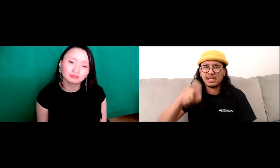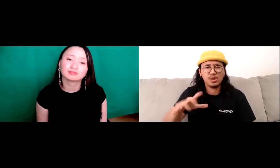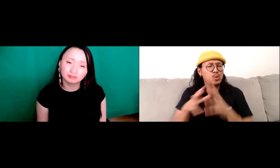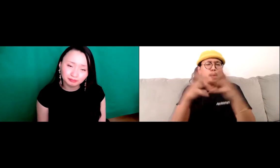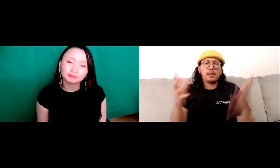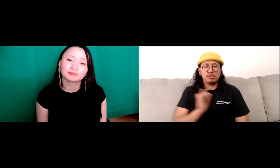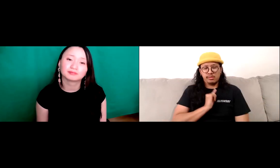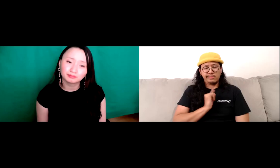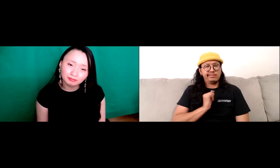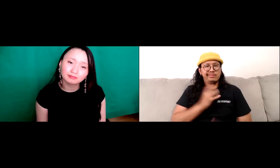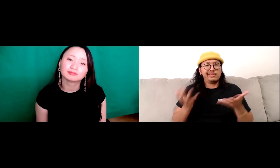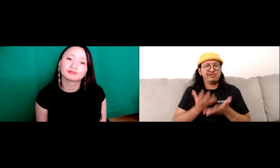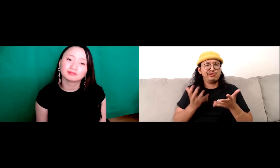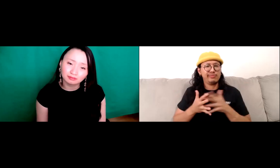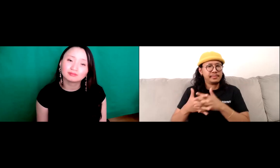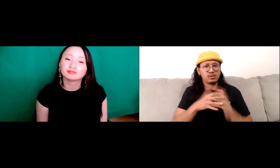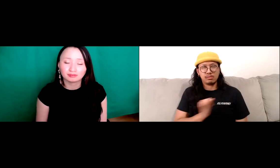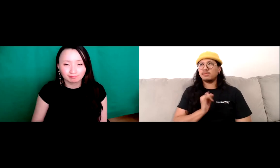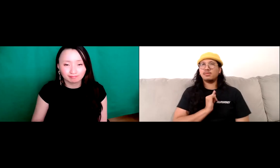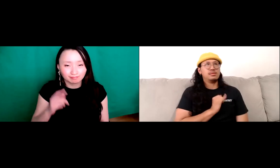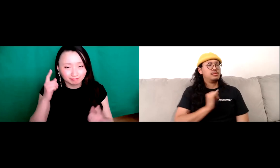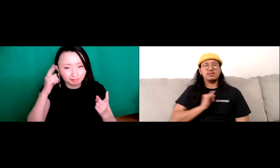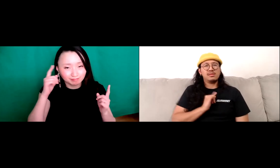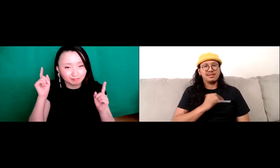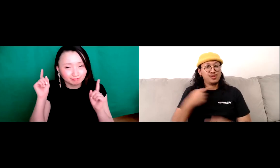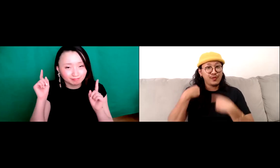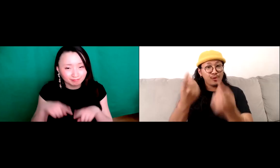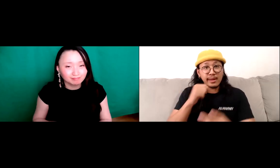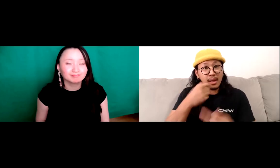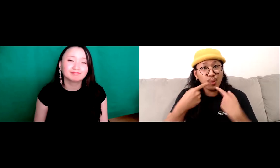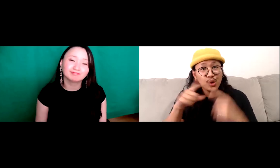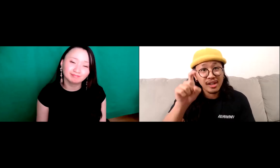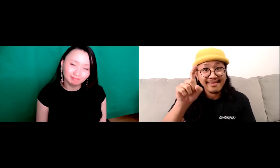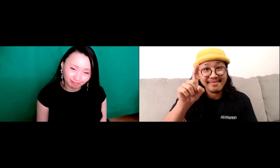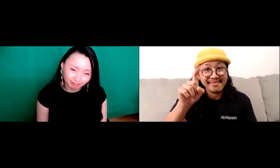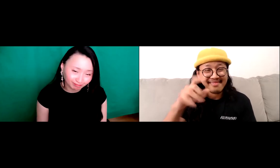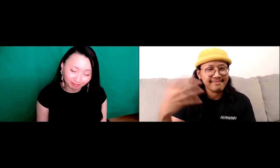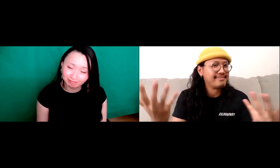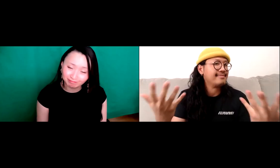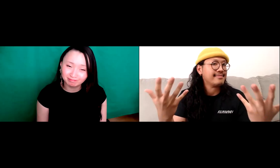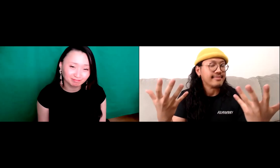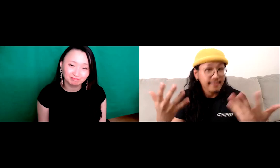then it becomes a collective, you know, job instead of it, something that, you know, an